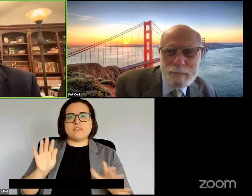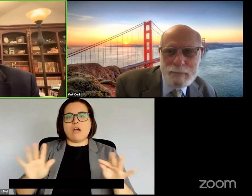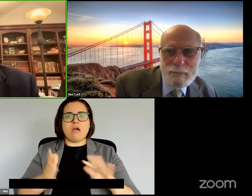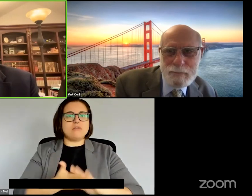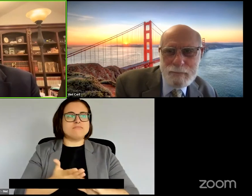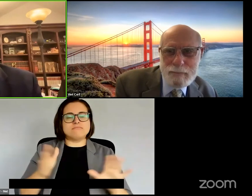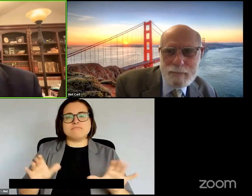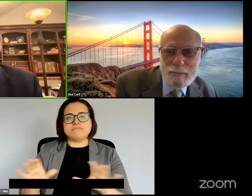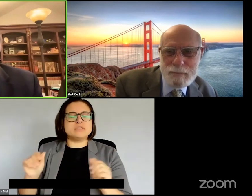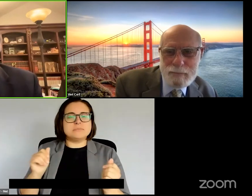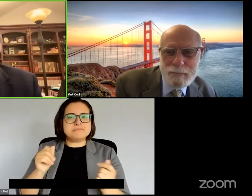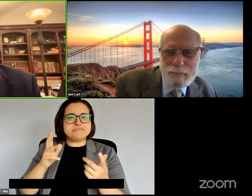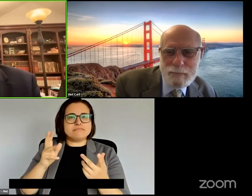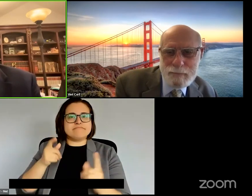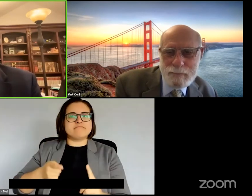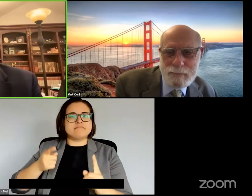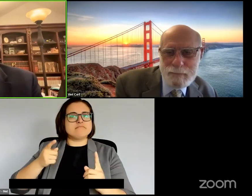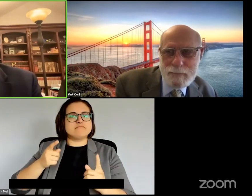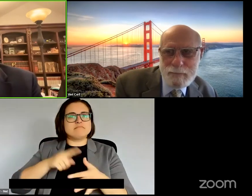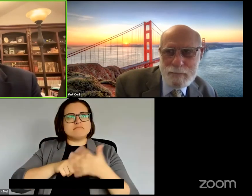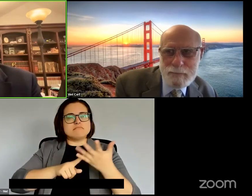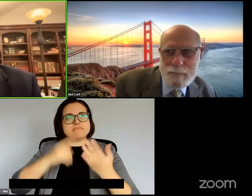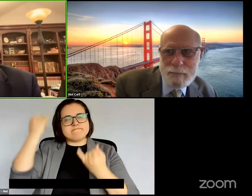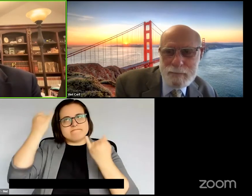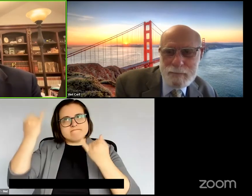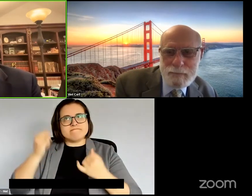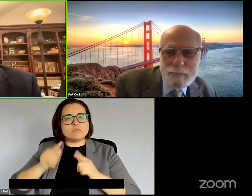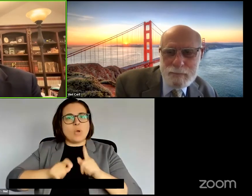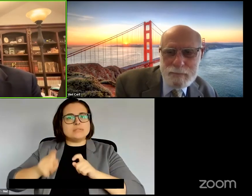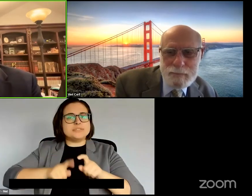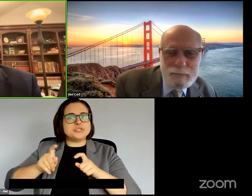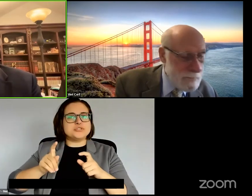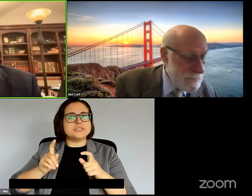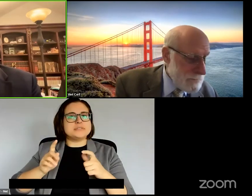all questions that we'll be trying to explore today in our panels in terms of what it is